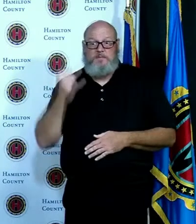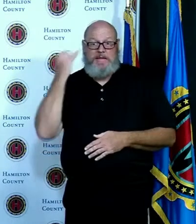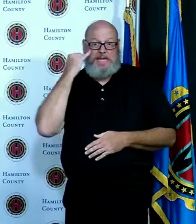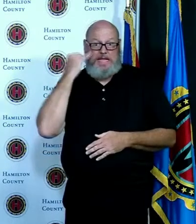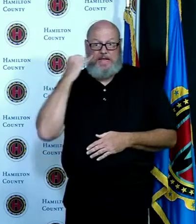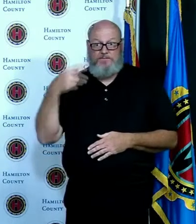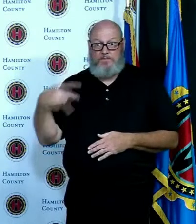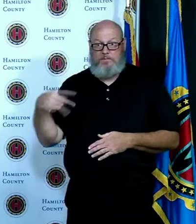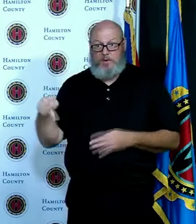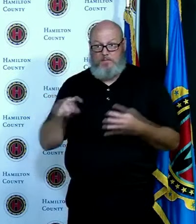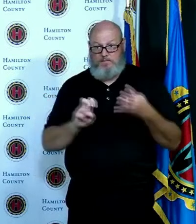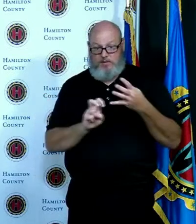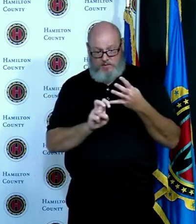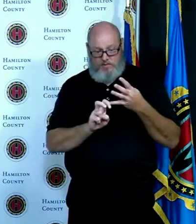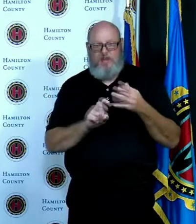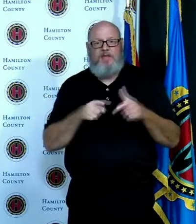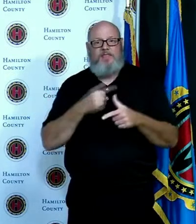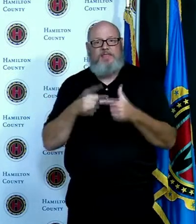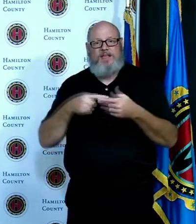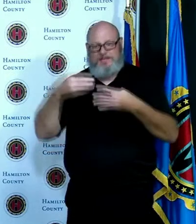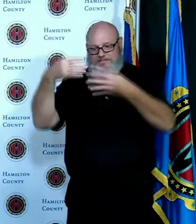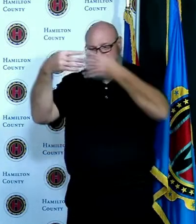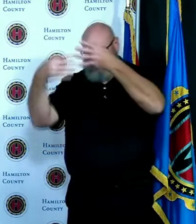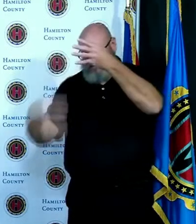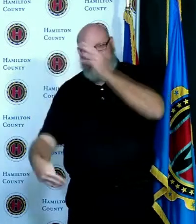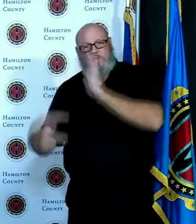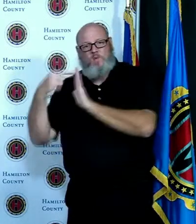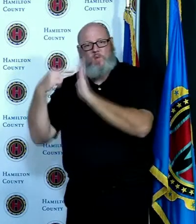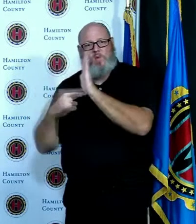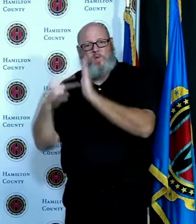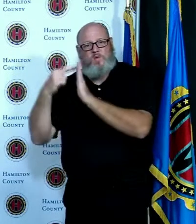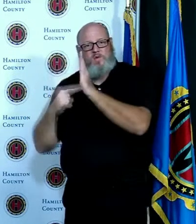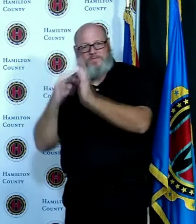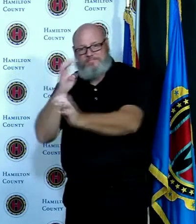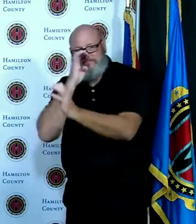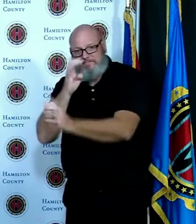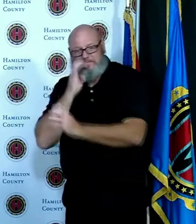he has not done that and my belief is that the reason he hasn't done that is because he is